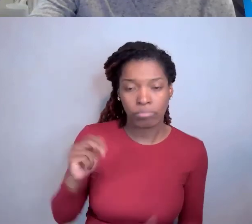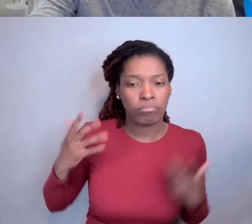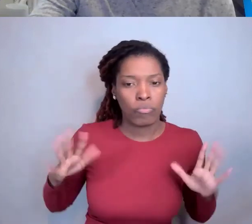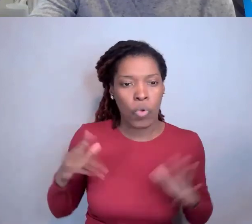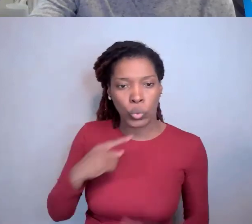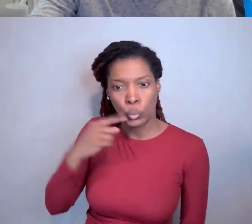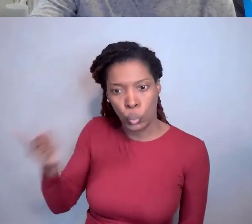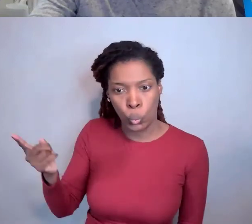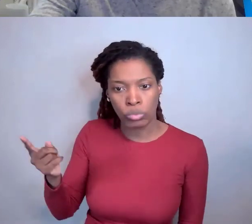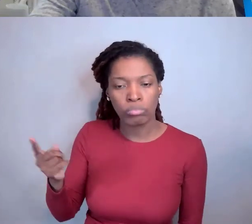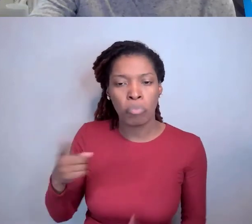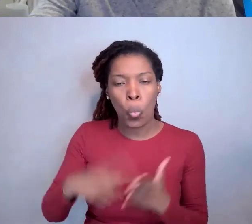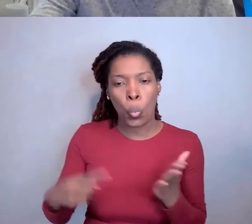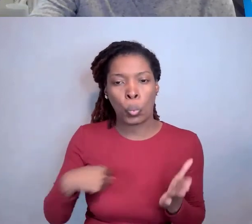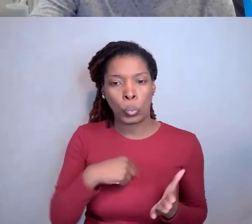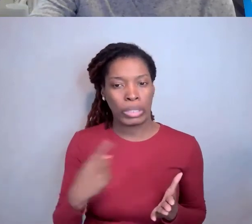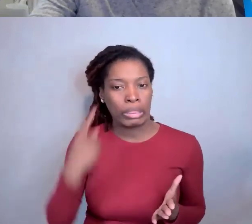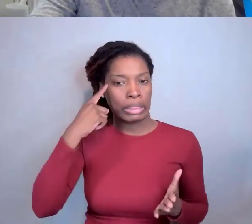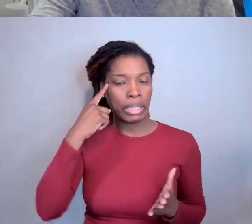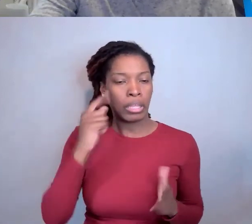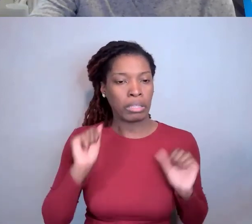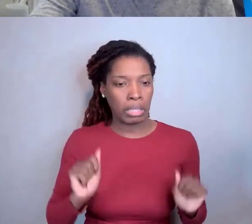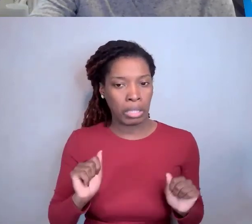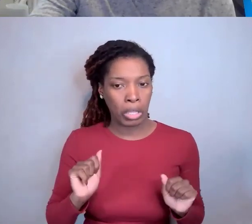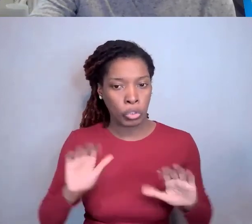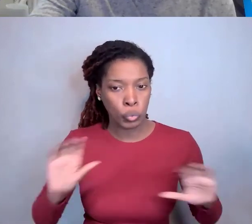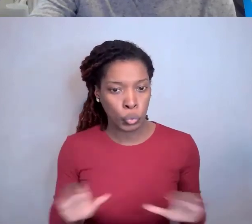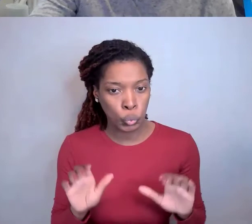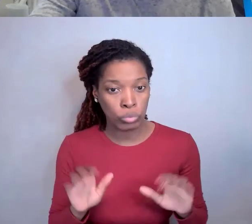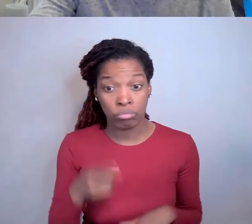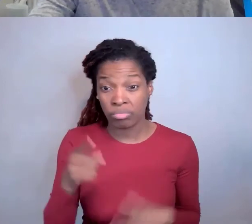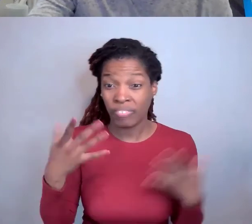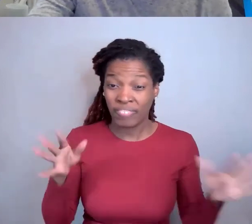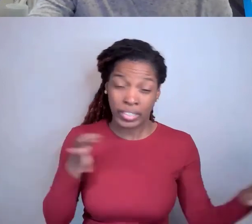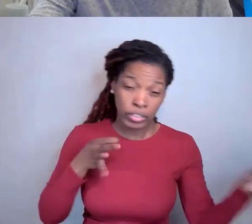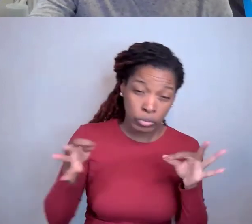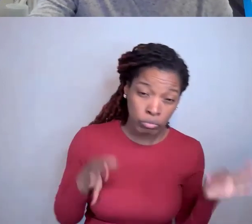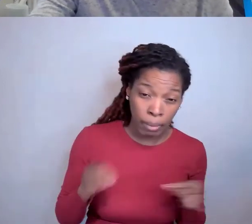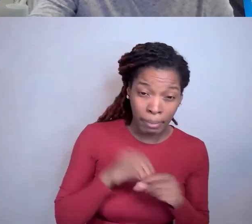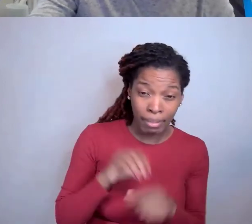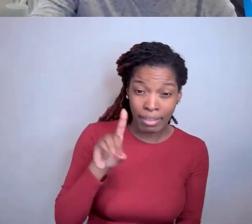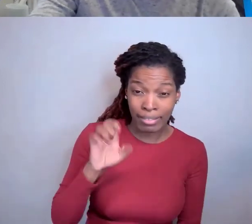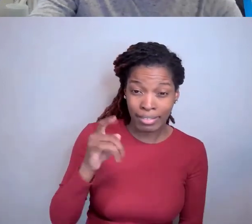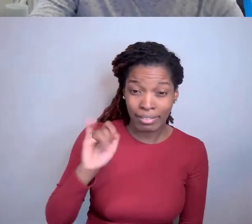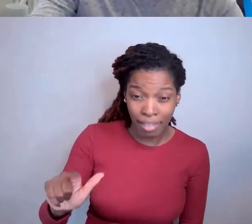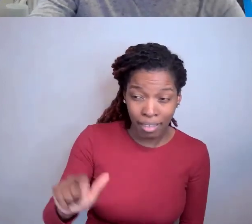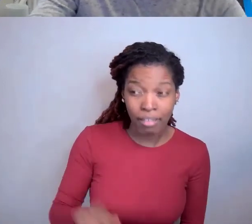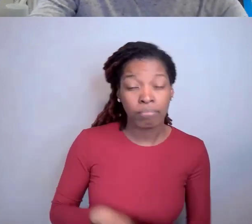that you think is patentable and you've described it in detail and you described the specific claims.